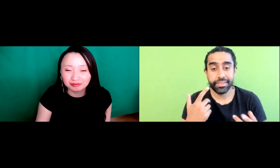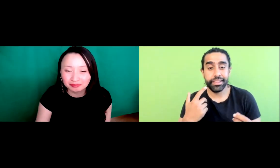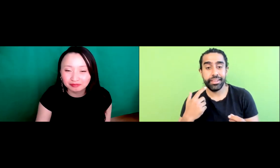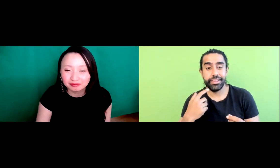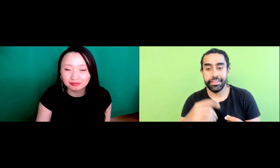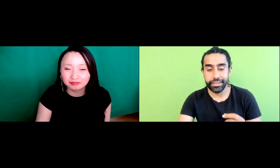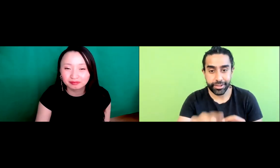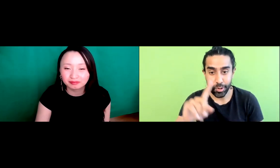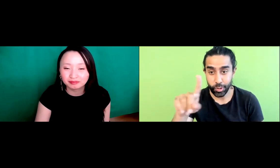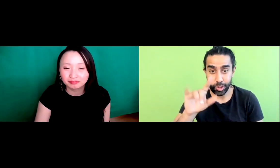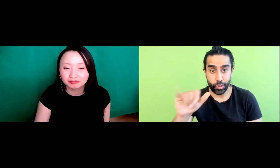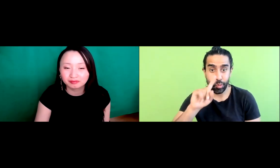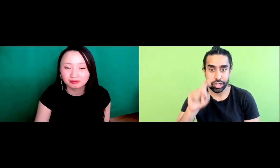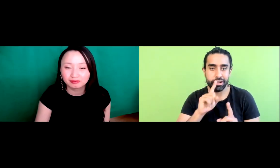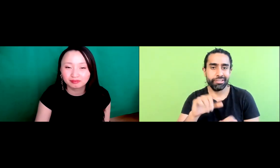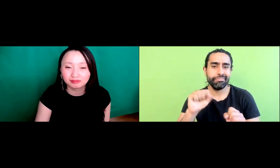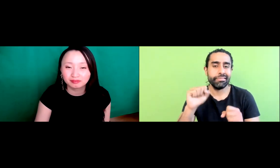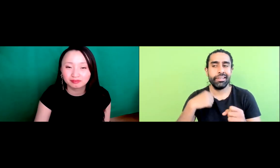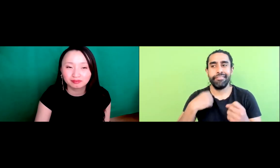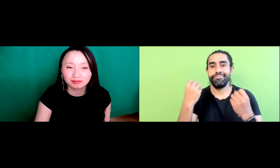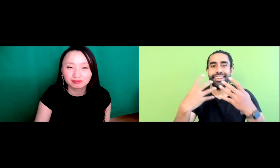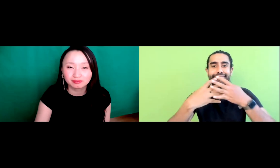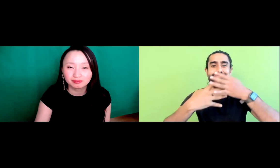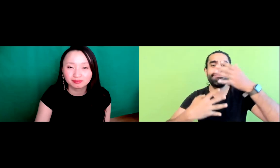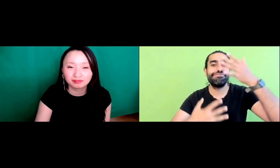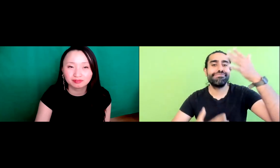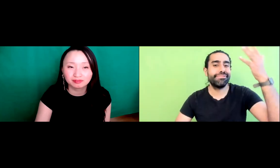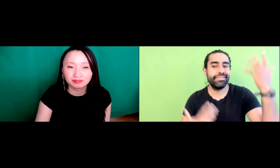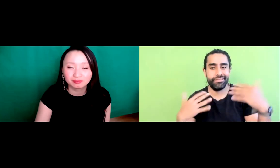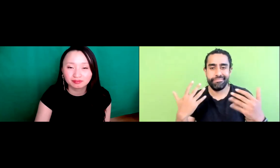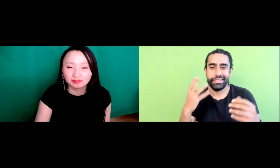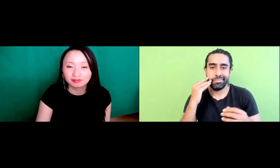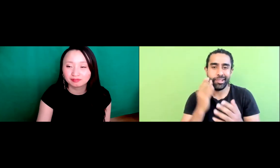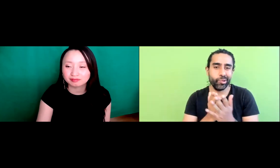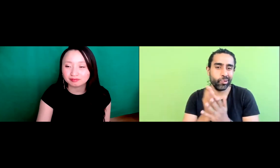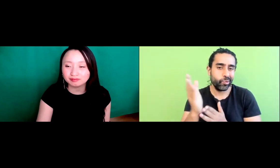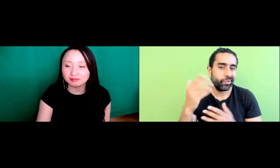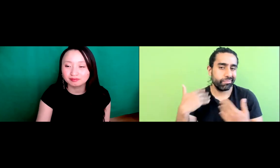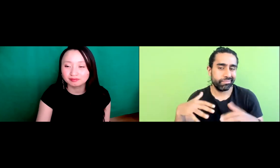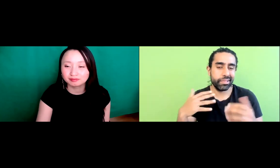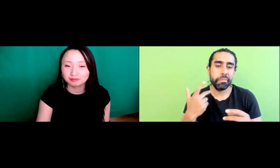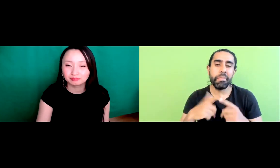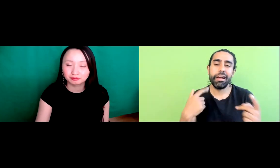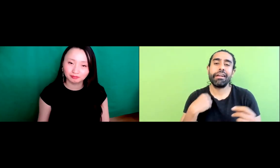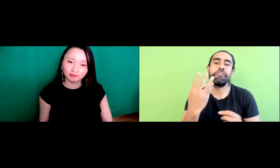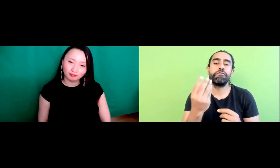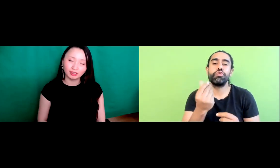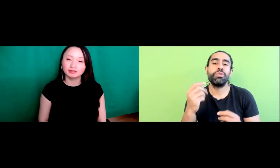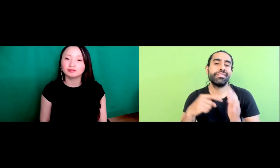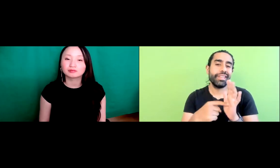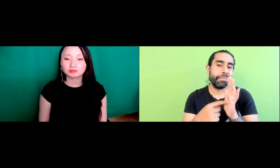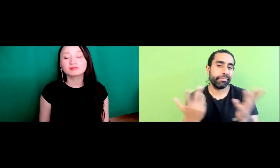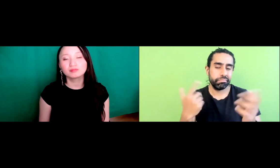Yeah, so to that question. Gosh, the list goes on the experiences that I've had.